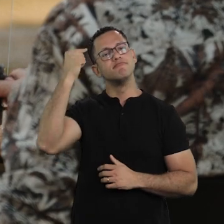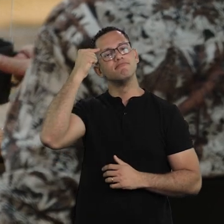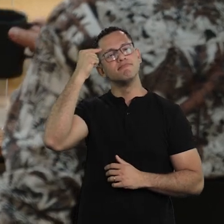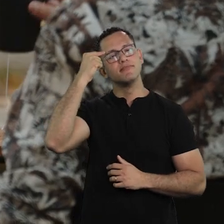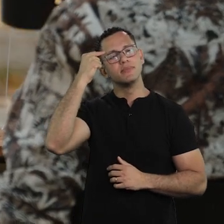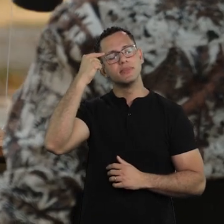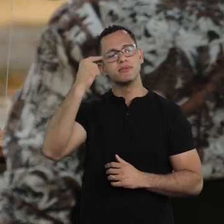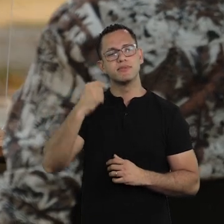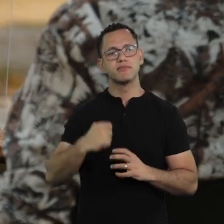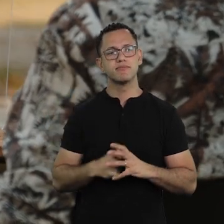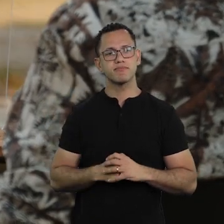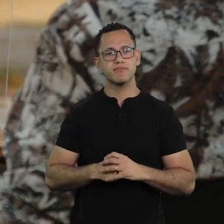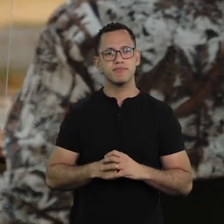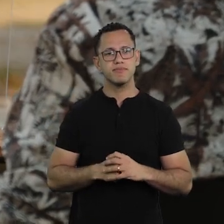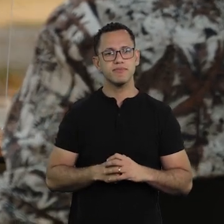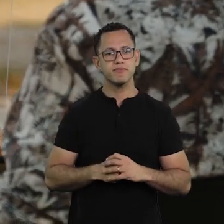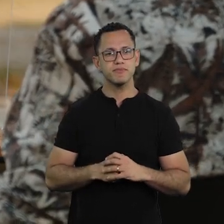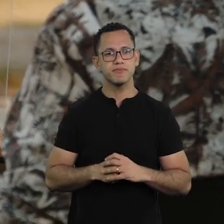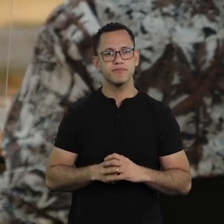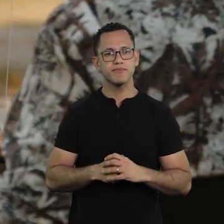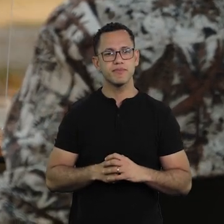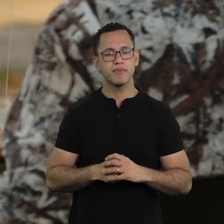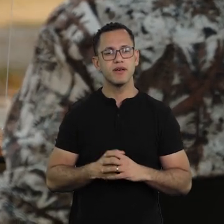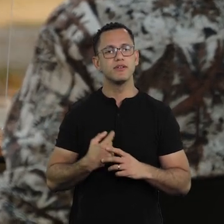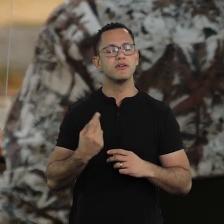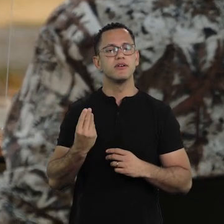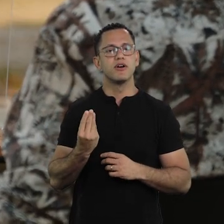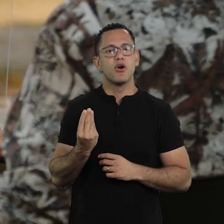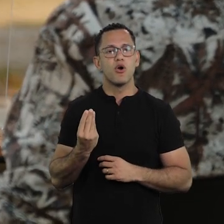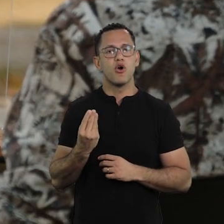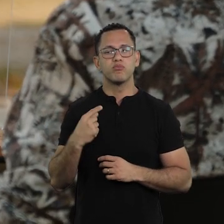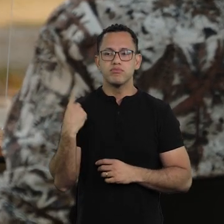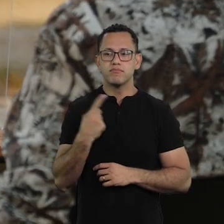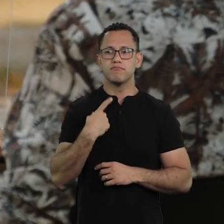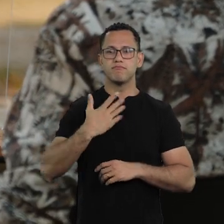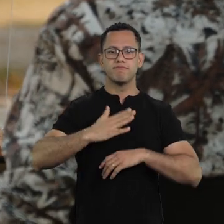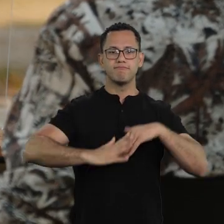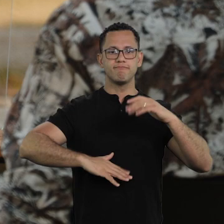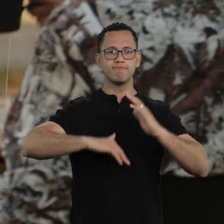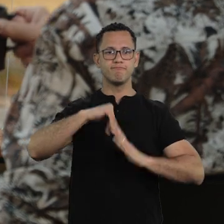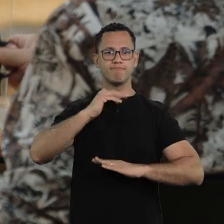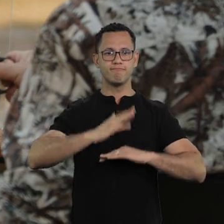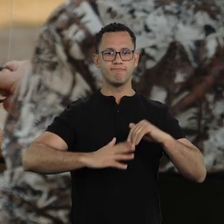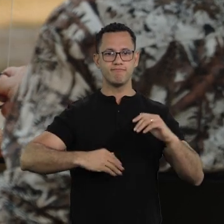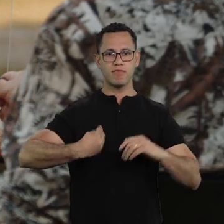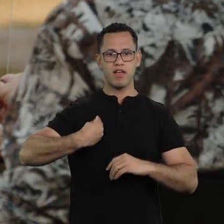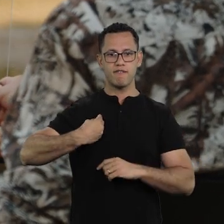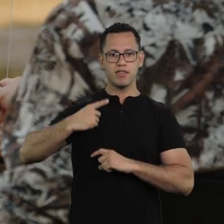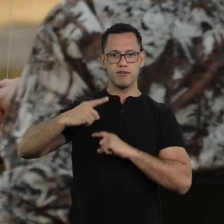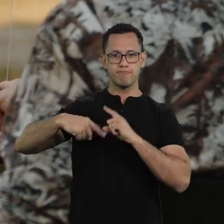I keep thinking today, about the relevance of what we do,